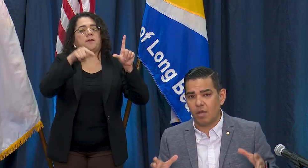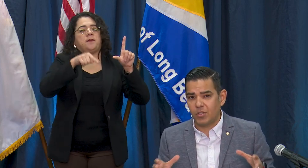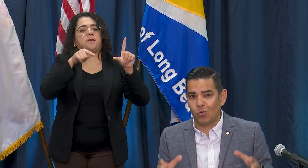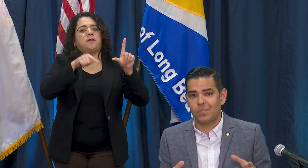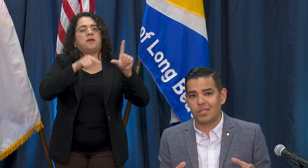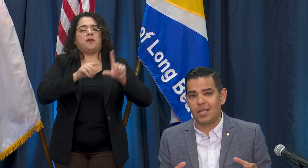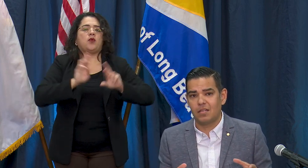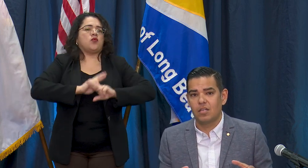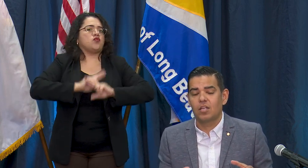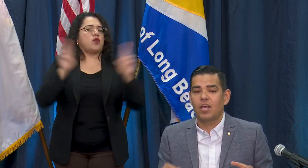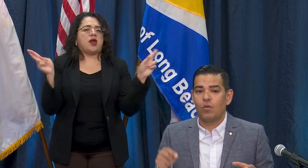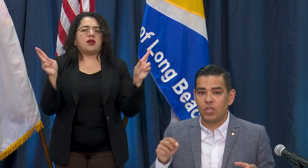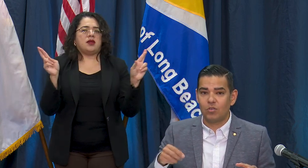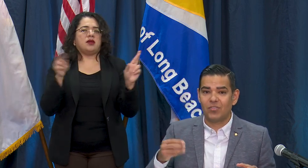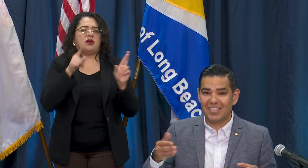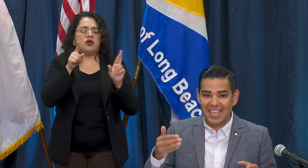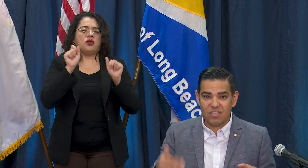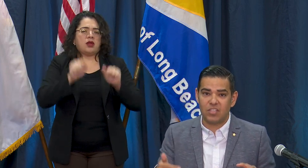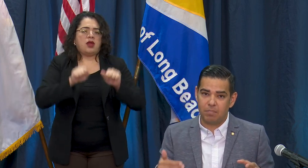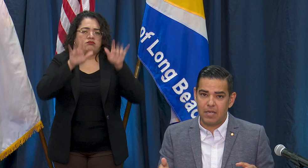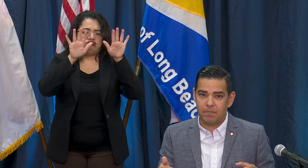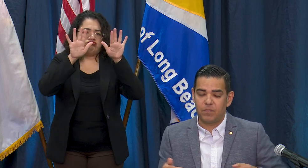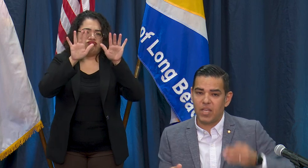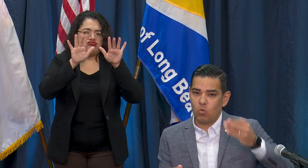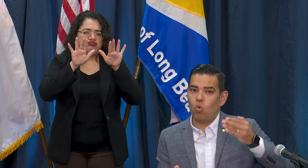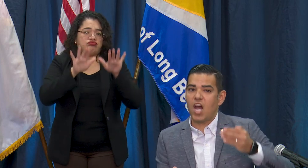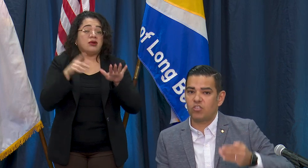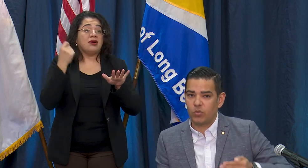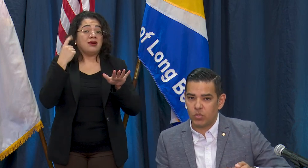Long Beach website once you hit the testing button it walks you through